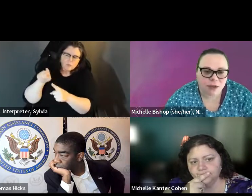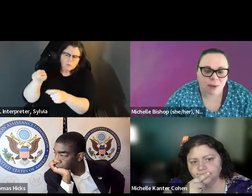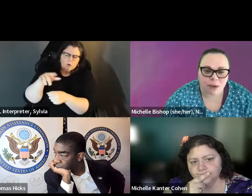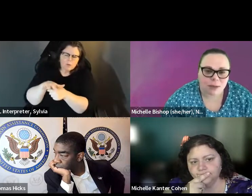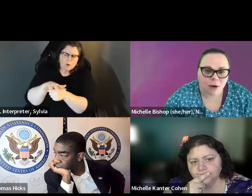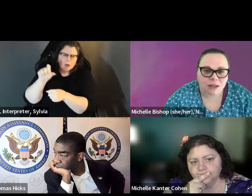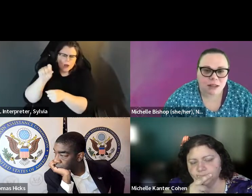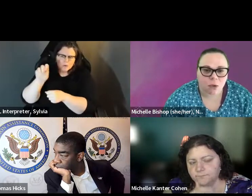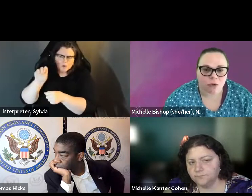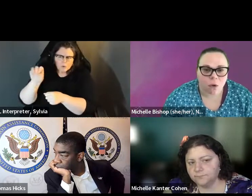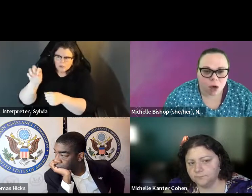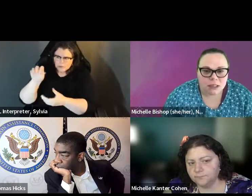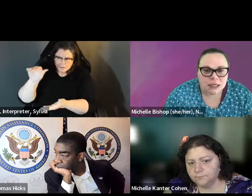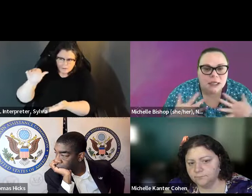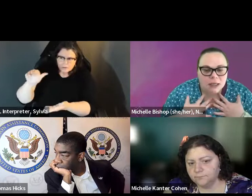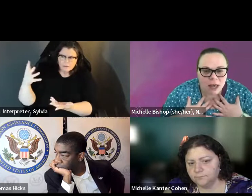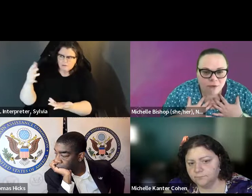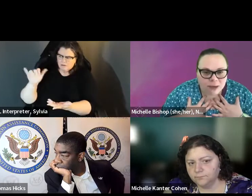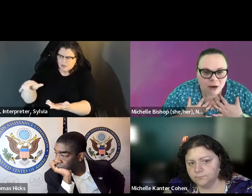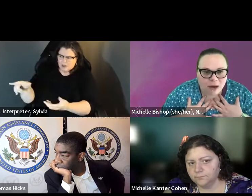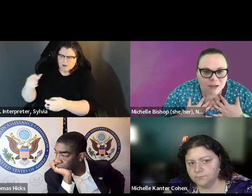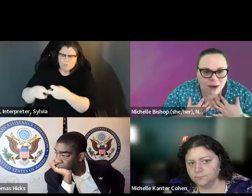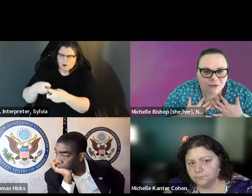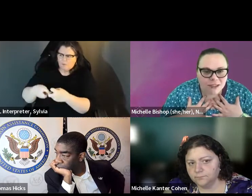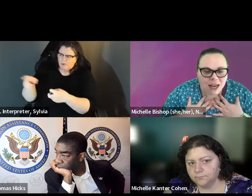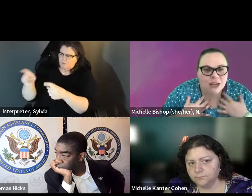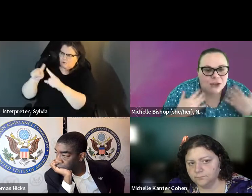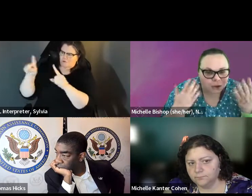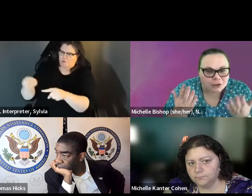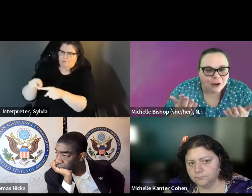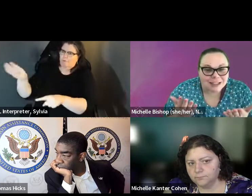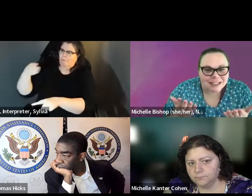versed in what these laws look like. You can talk to to your local elections office and see if that's an issue that can get solved. your local election office and see if that's an issue that can get involved. You do have that complaints process, and